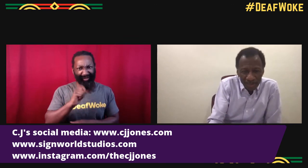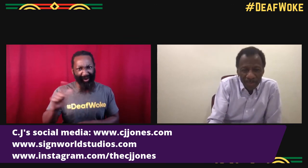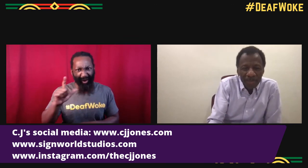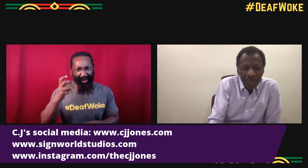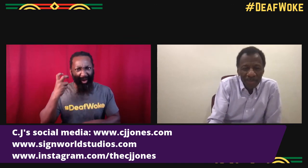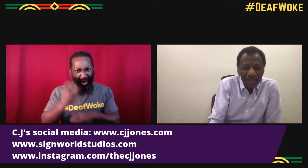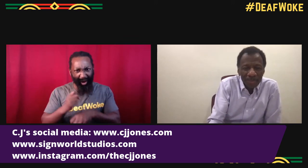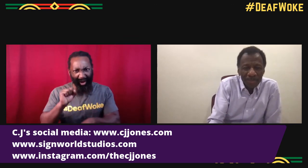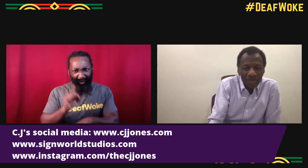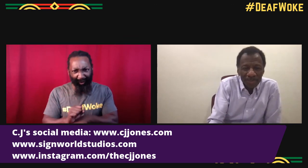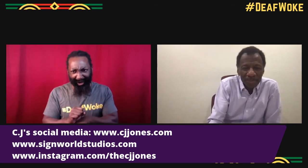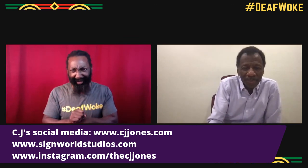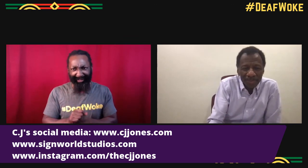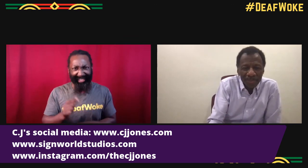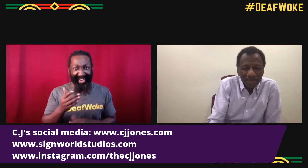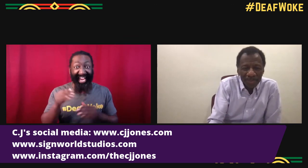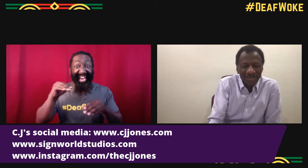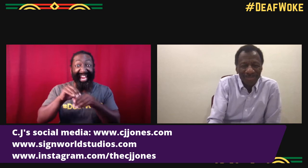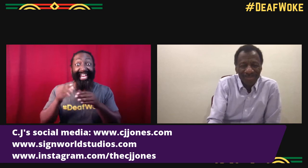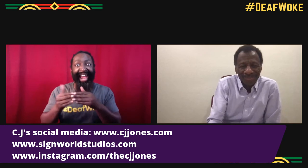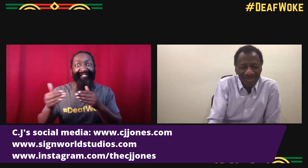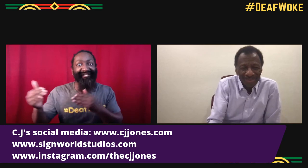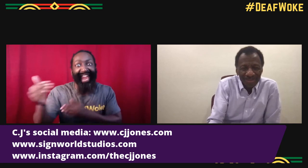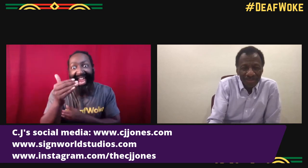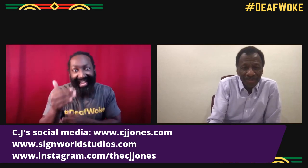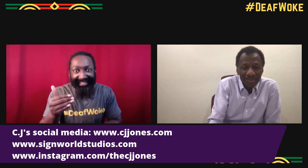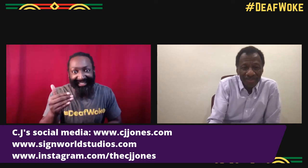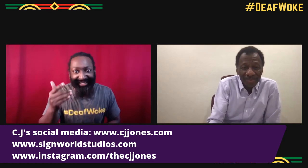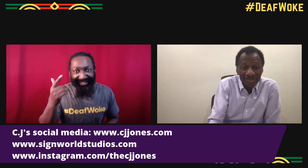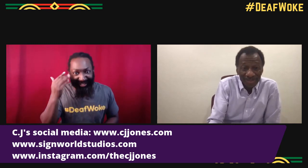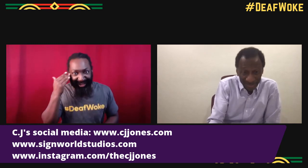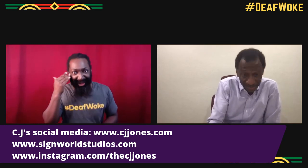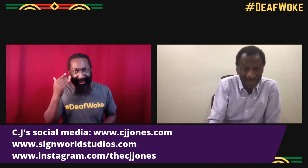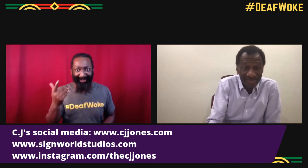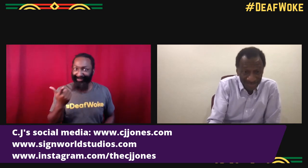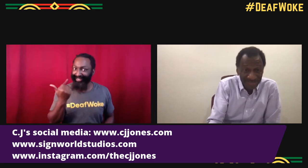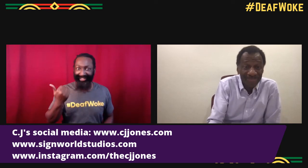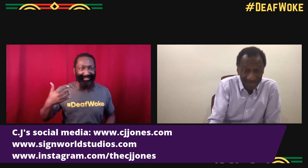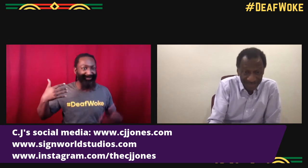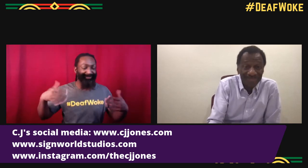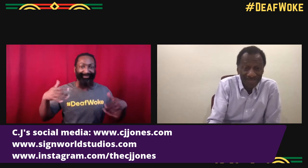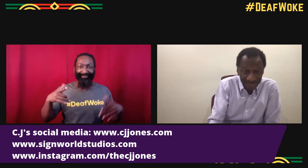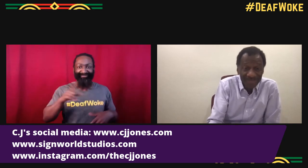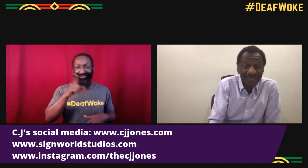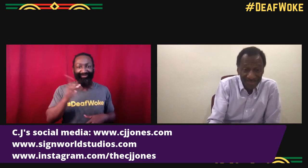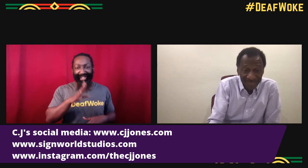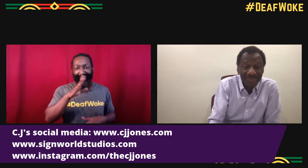your next film, been doing so much hard work and...